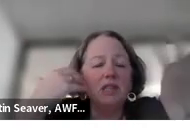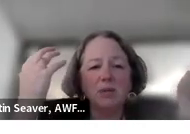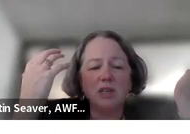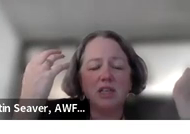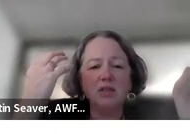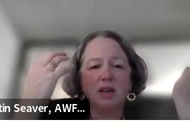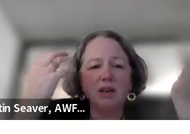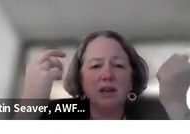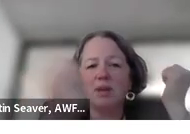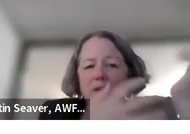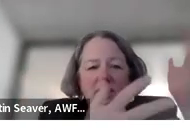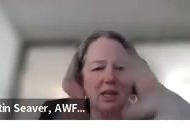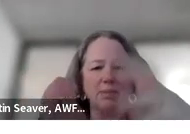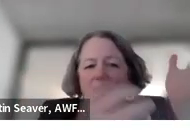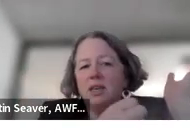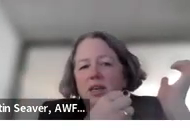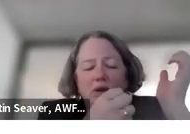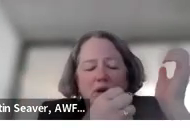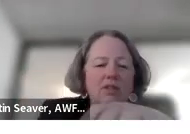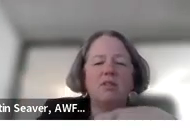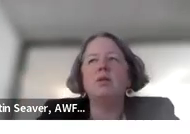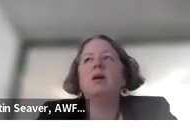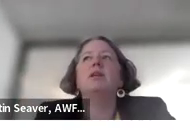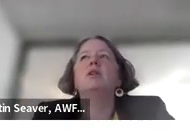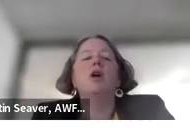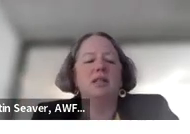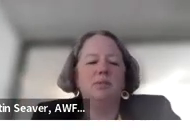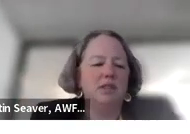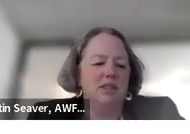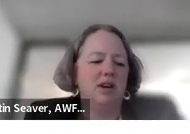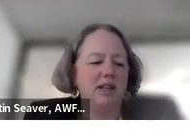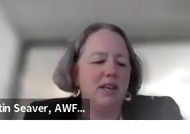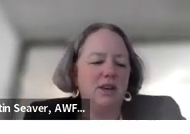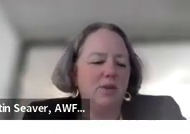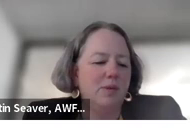like sustainability or contract requirements. This is great. Thank you.